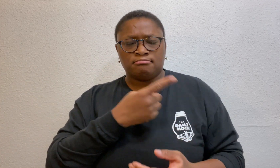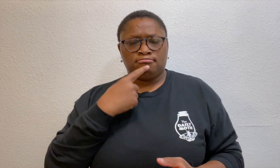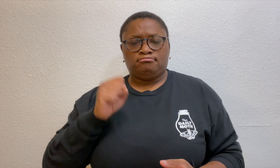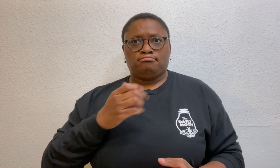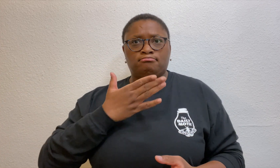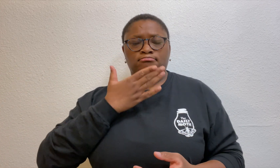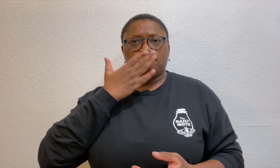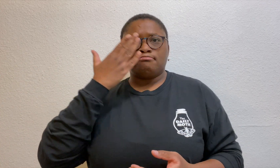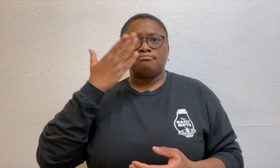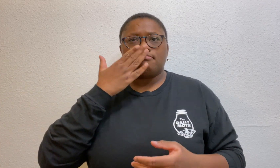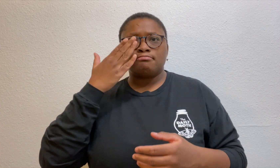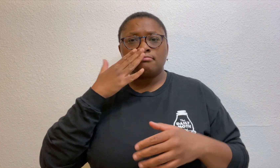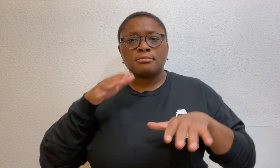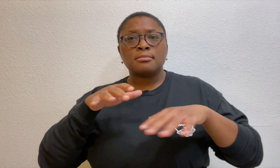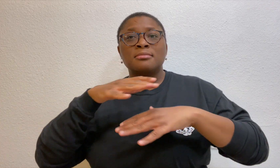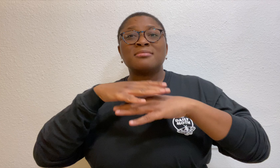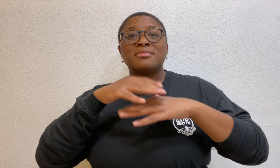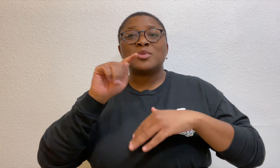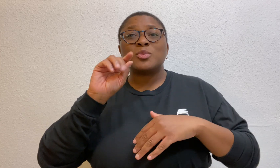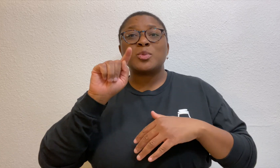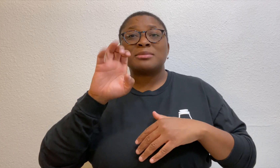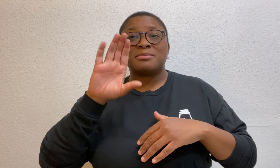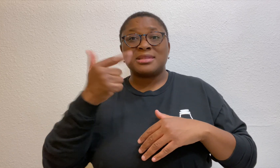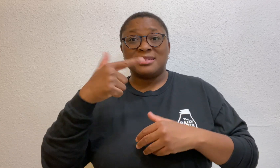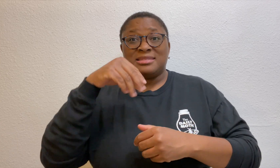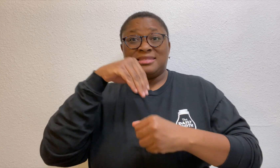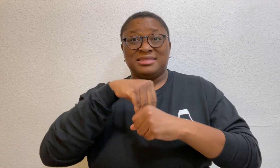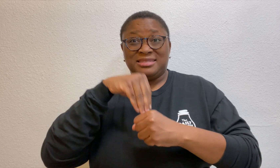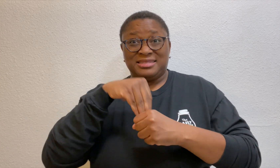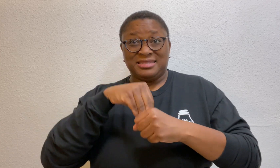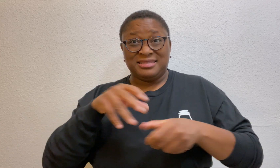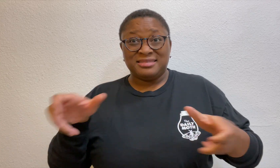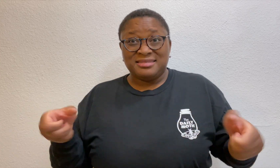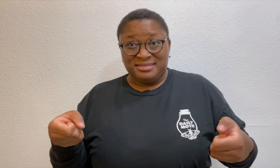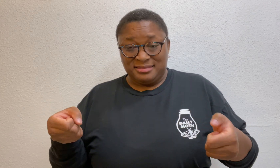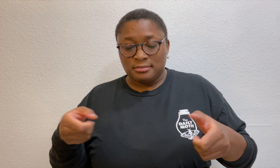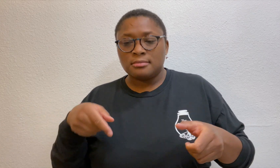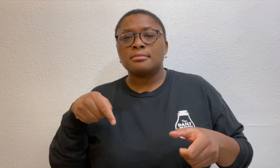He said there was a very strong odor and that inside of the tote,